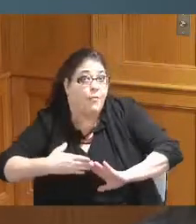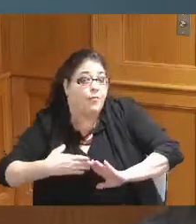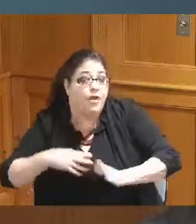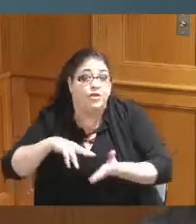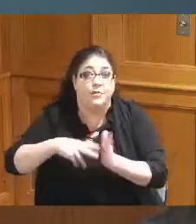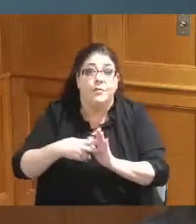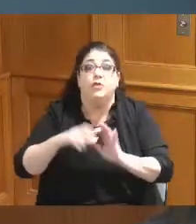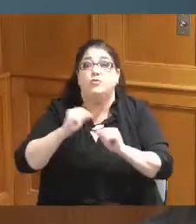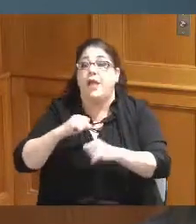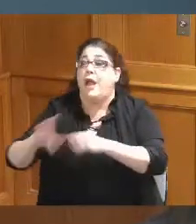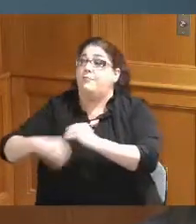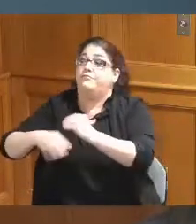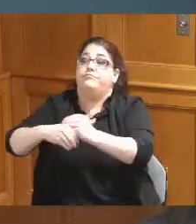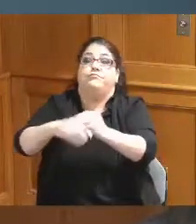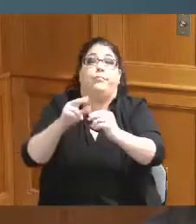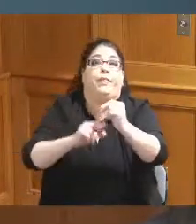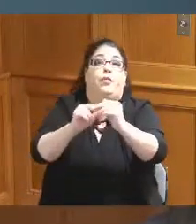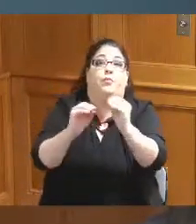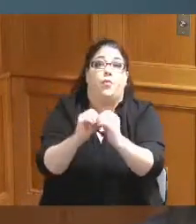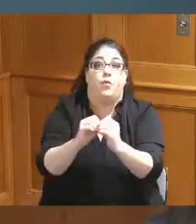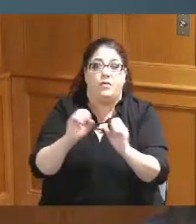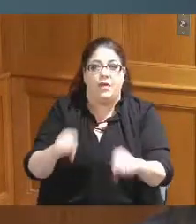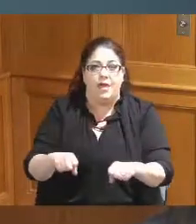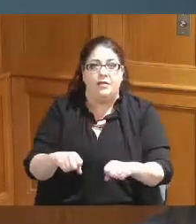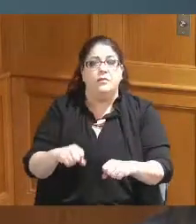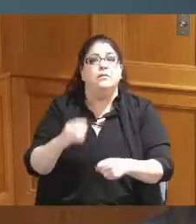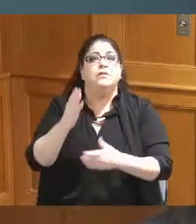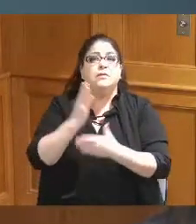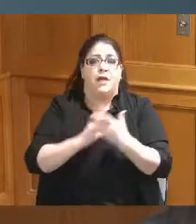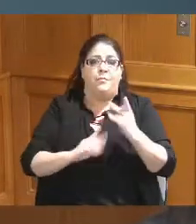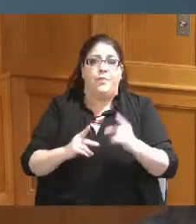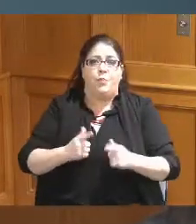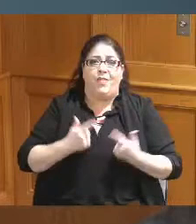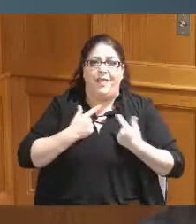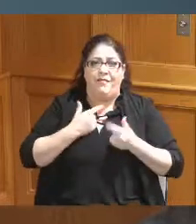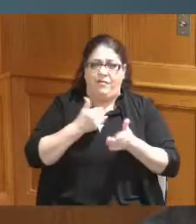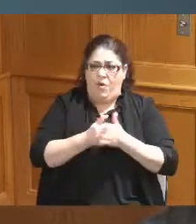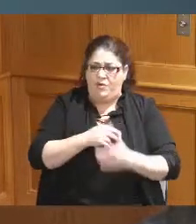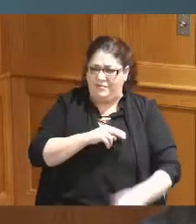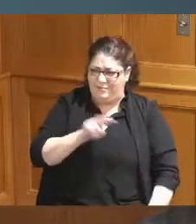to do all this development because I'm telling you some homeowners in in Avondale are not happy